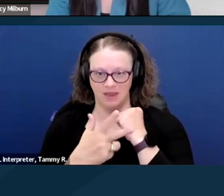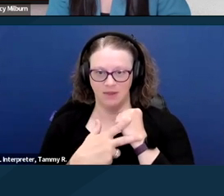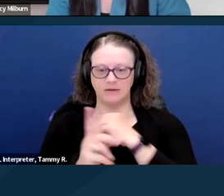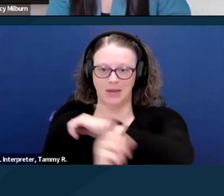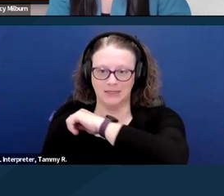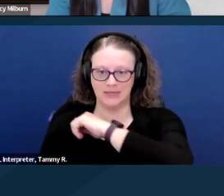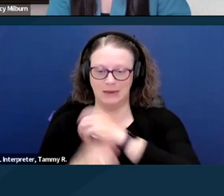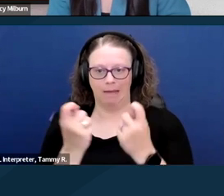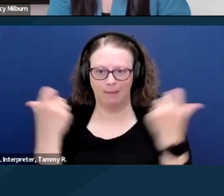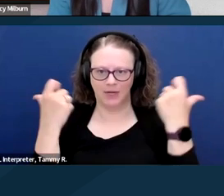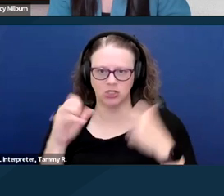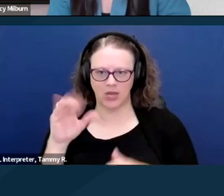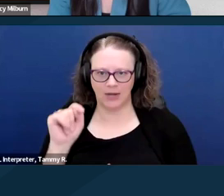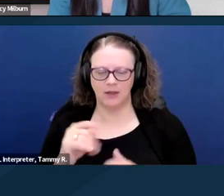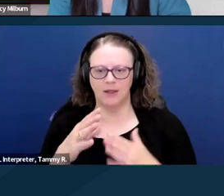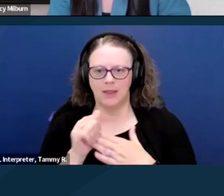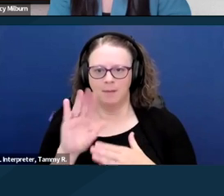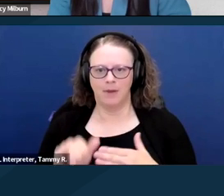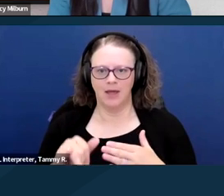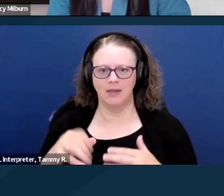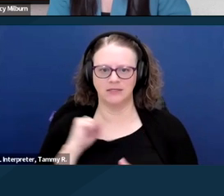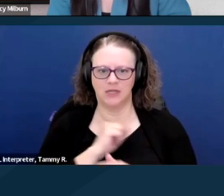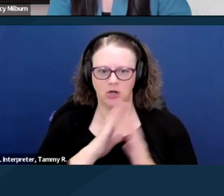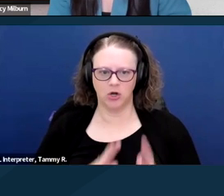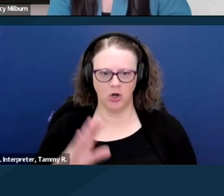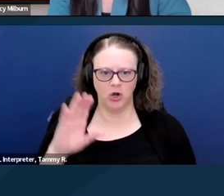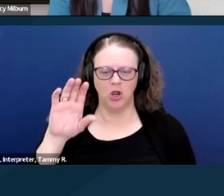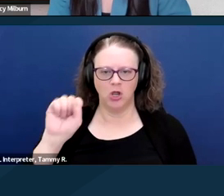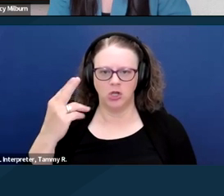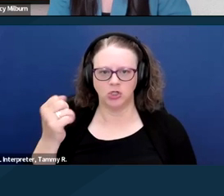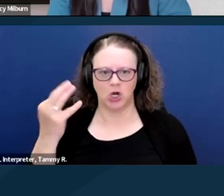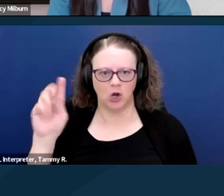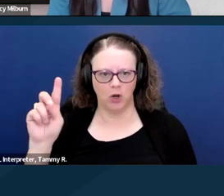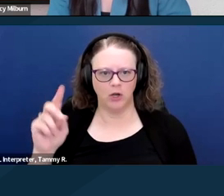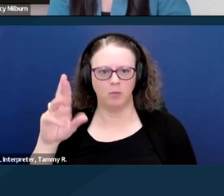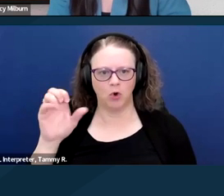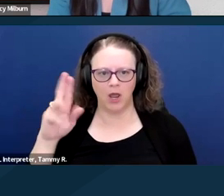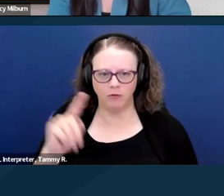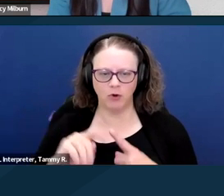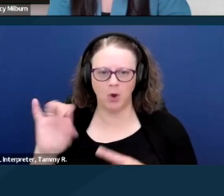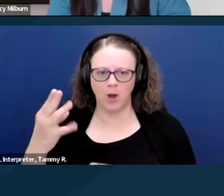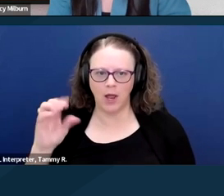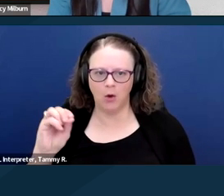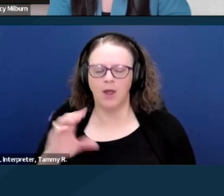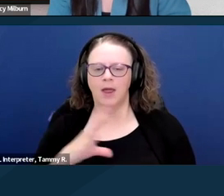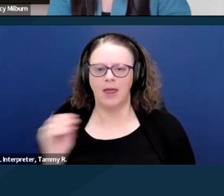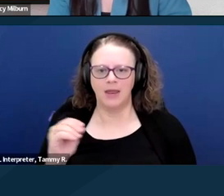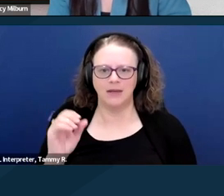is led by Senator Sherrod Brown from Ohio and Senator Bill Cassidy from Louisiana in the Senate